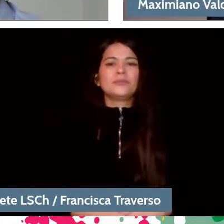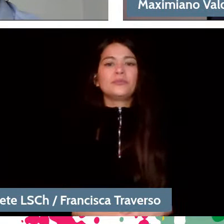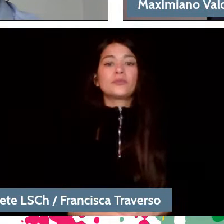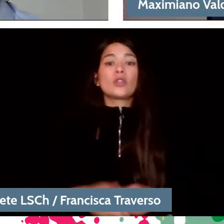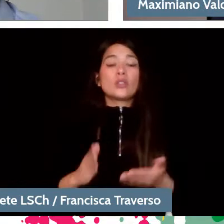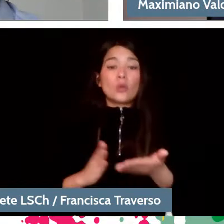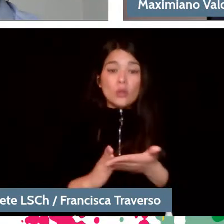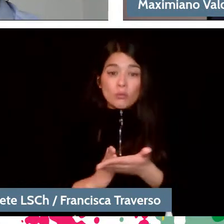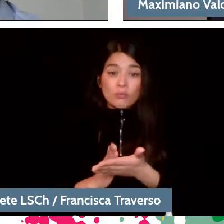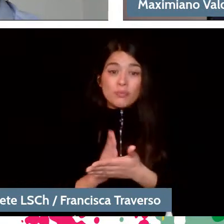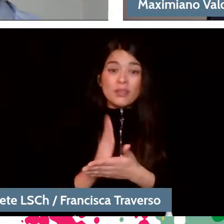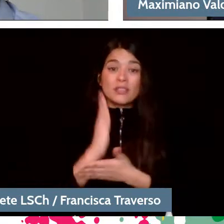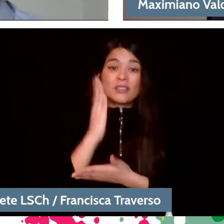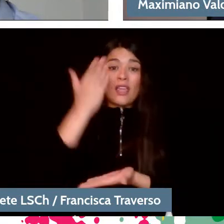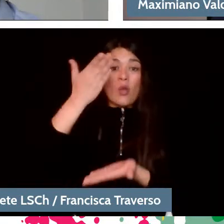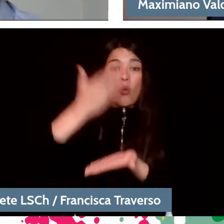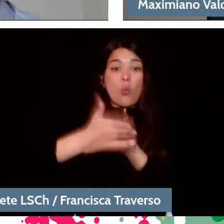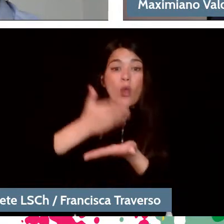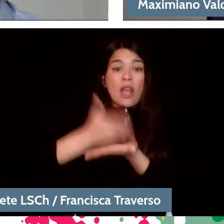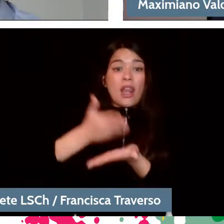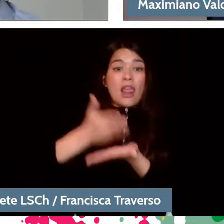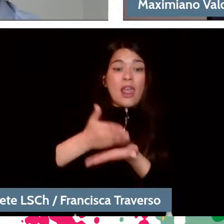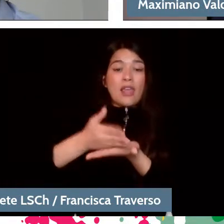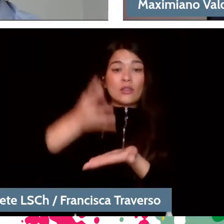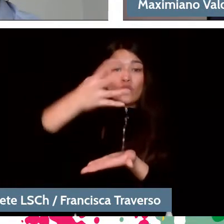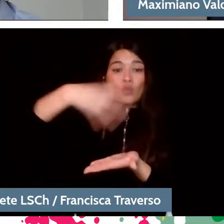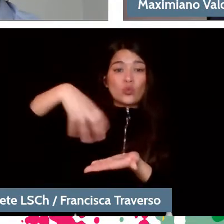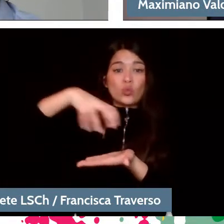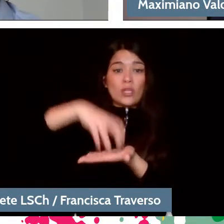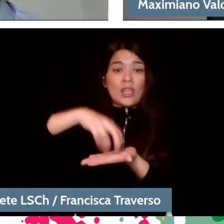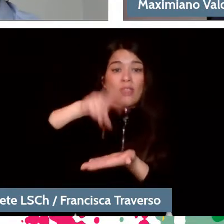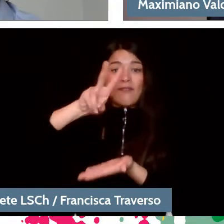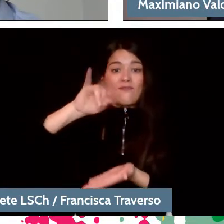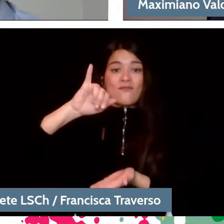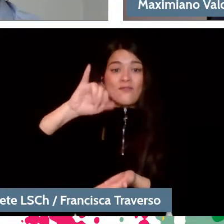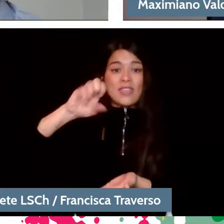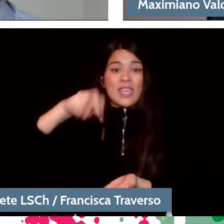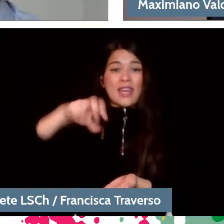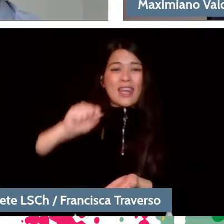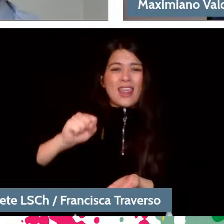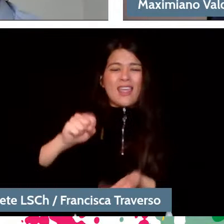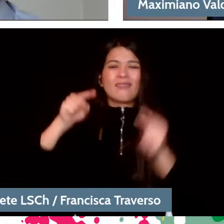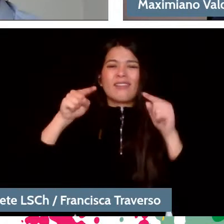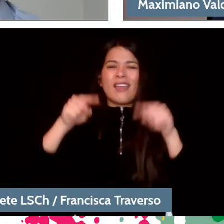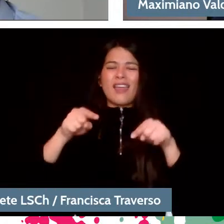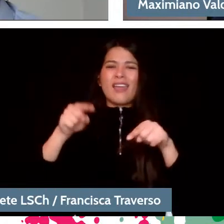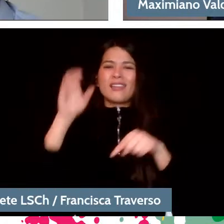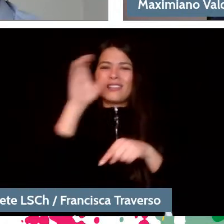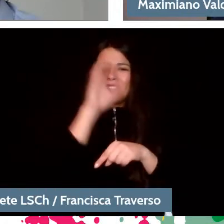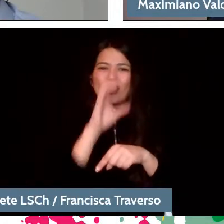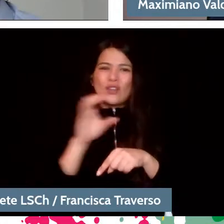it was born as a natural consequence, as a natural process of searching for other bases on which to build music.